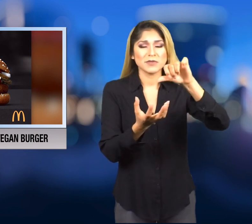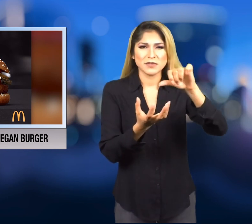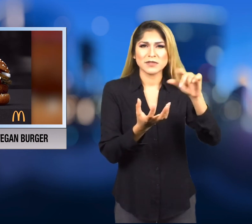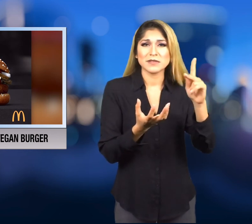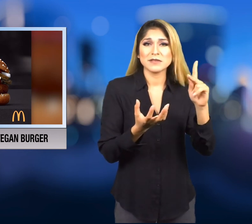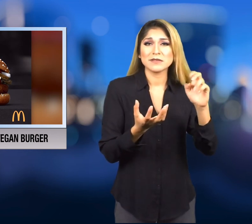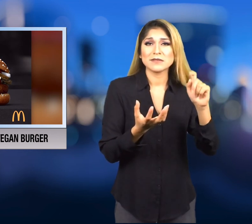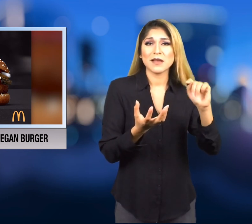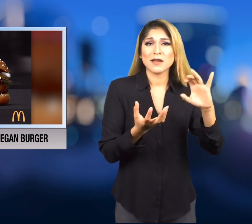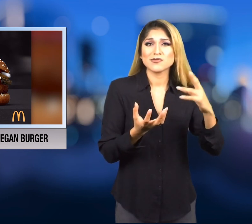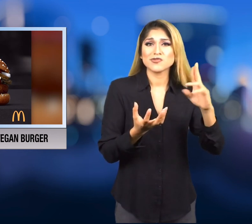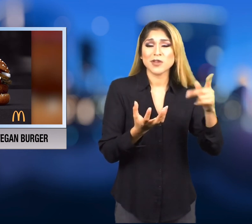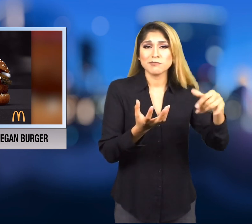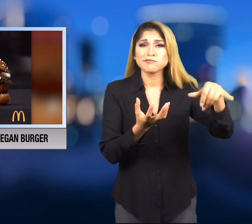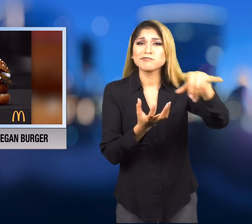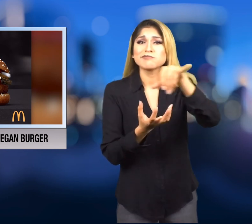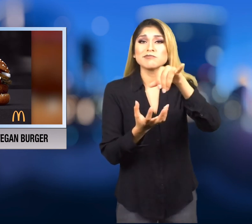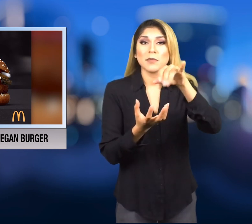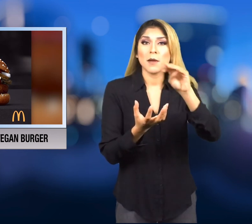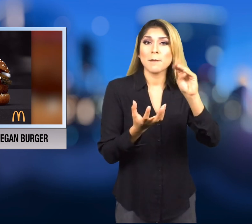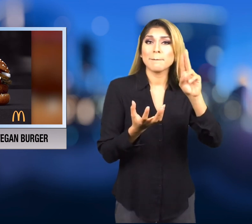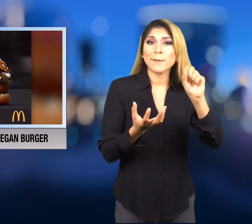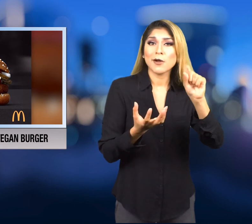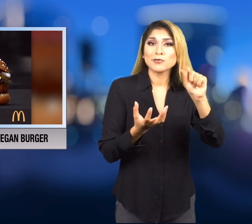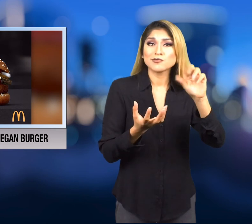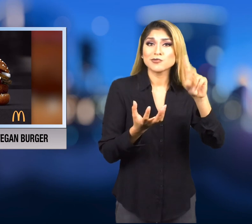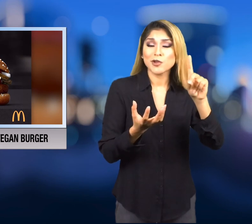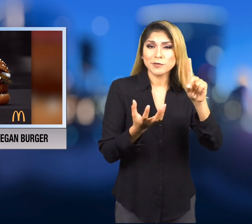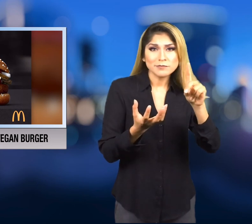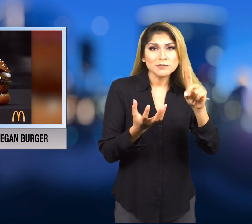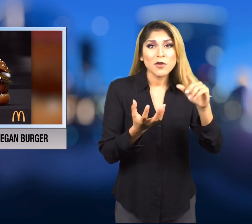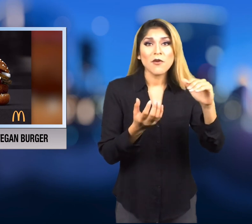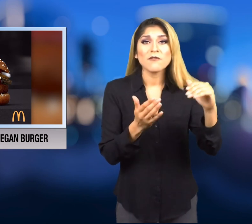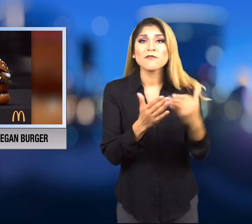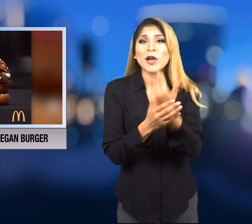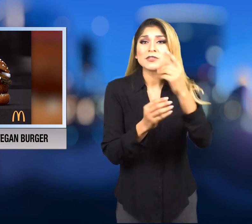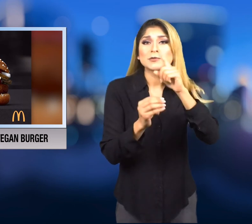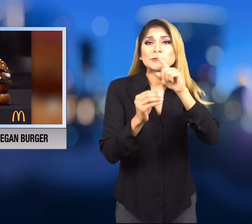ketsup, mustard, fresh tomato,